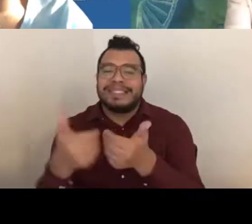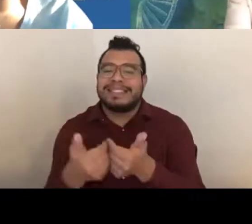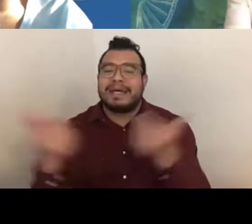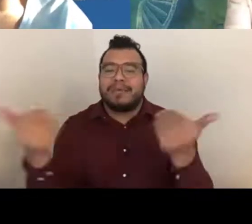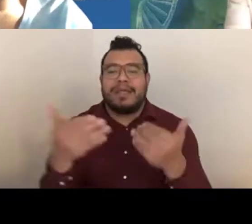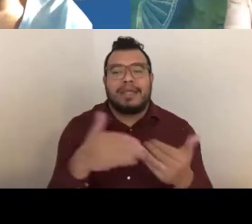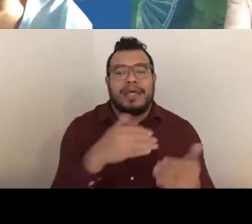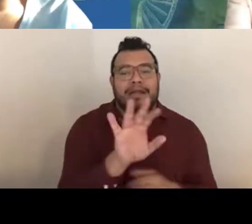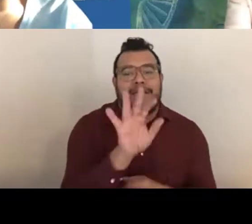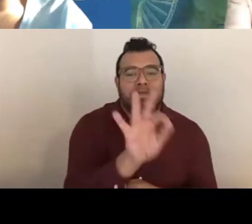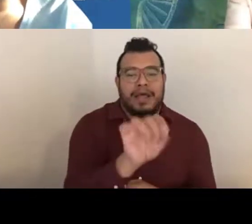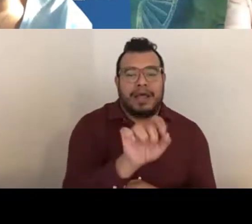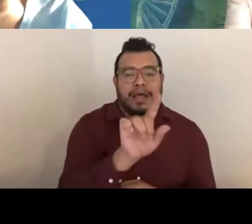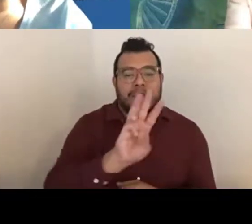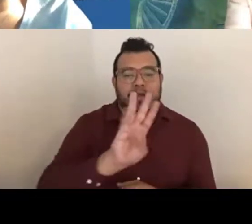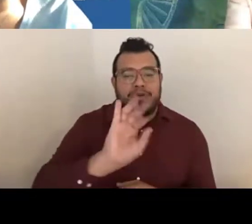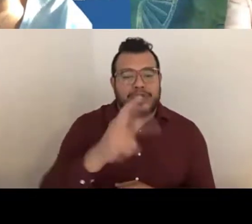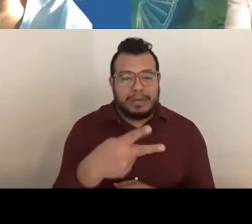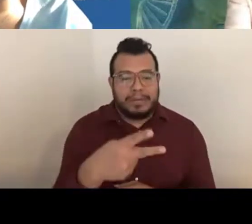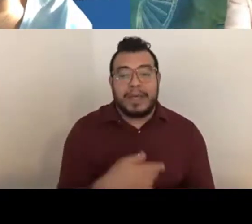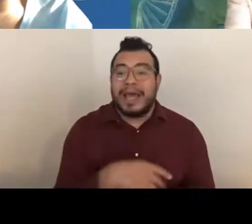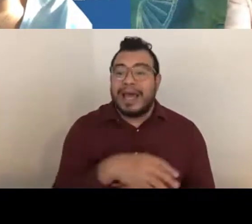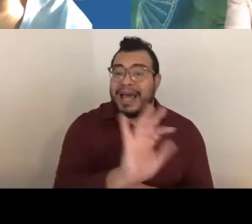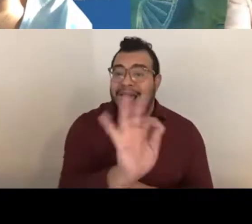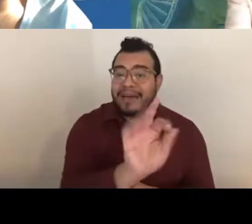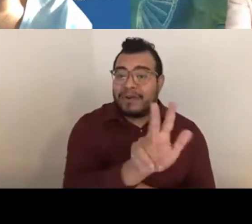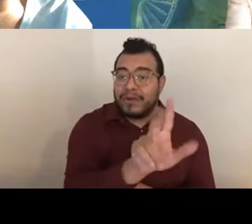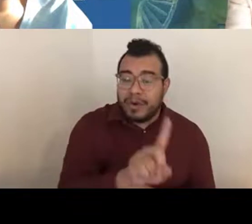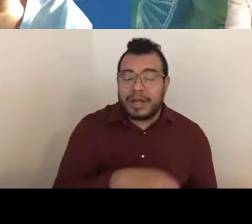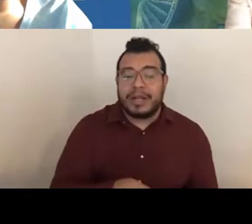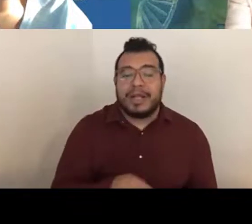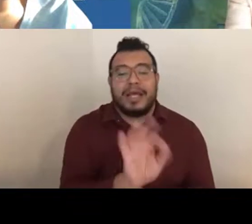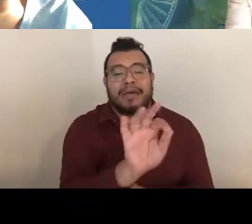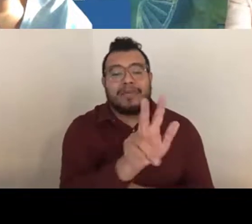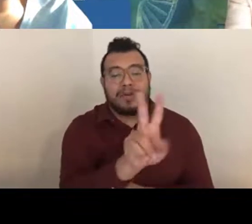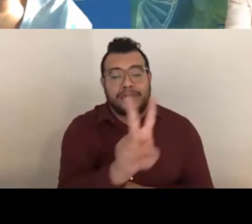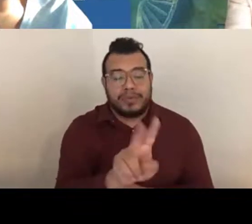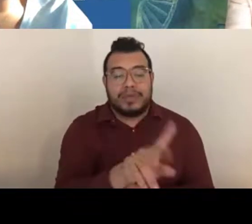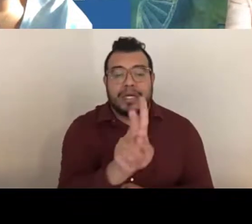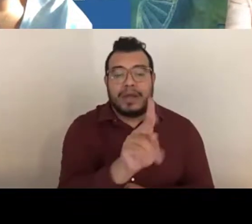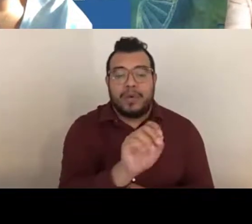So F31s, F32s, KO1s, and K99s,